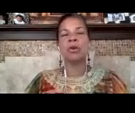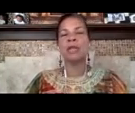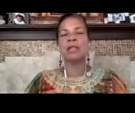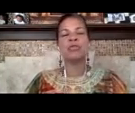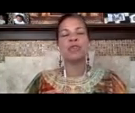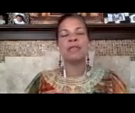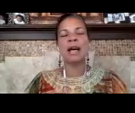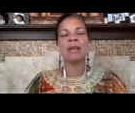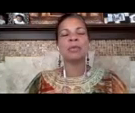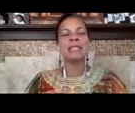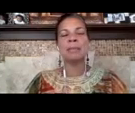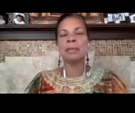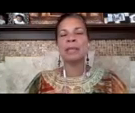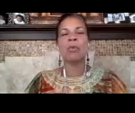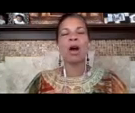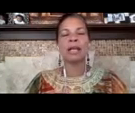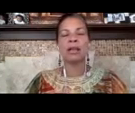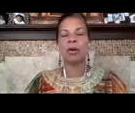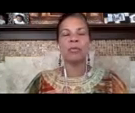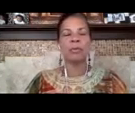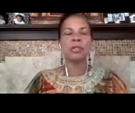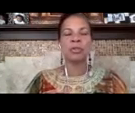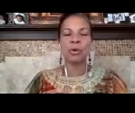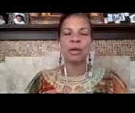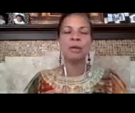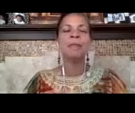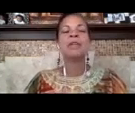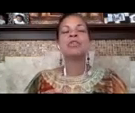that trayvon was simply walking home from a store to